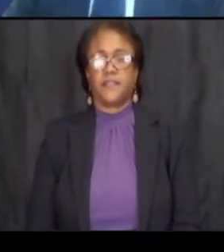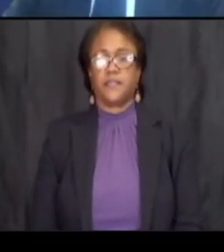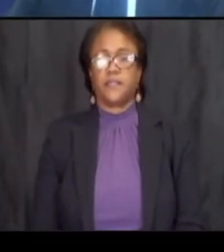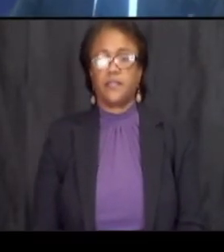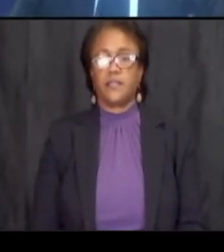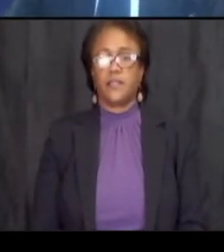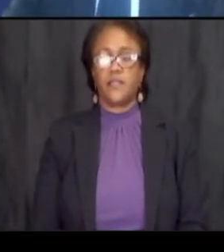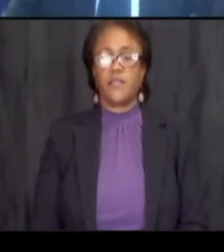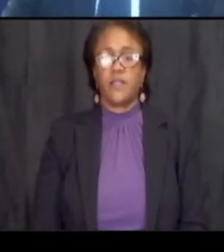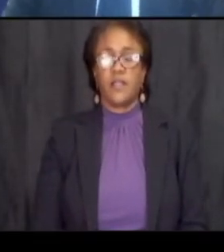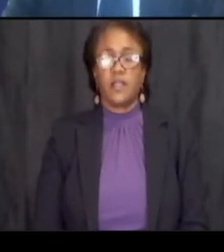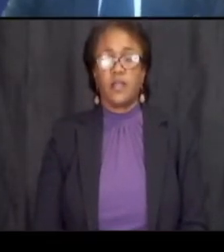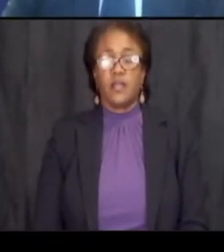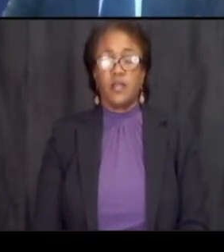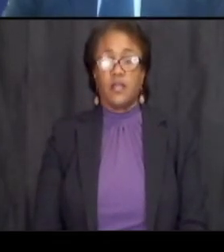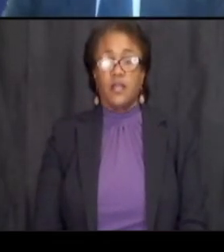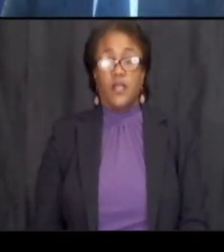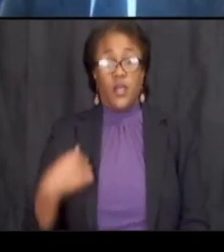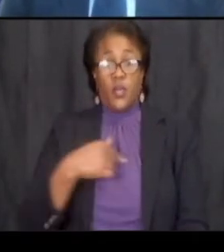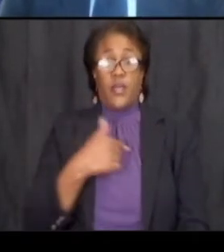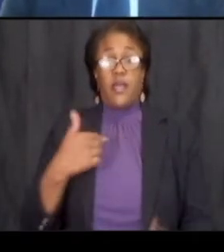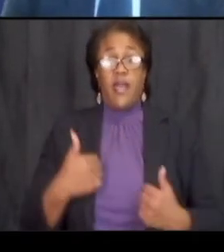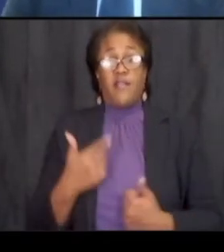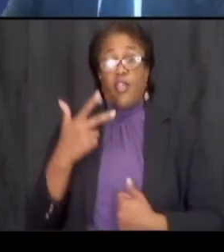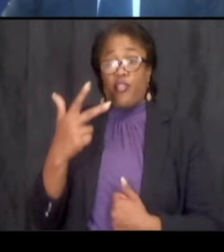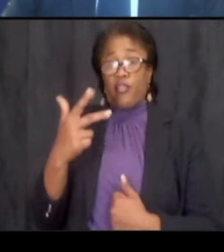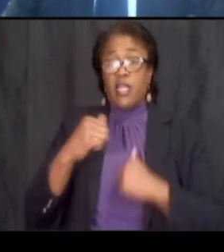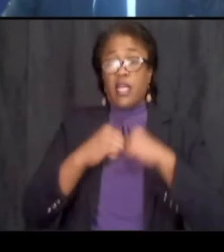we look at the three construction seasons to complete the work